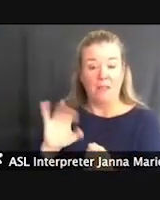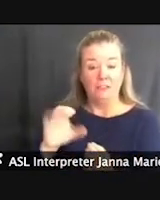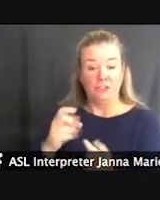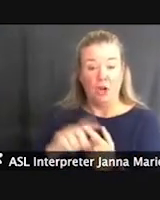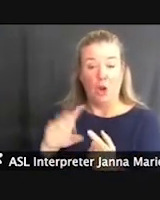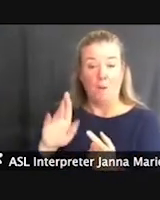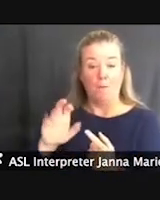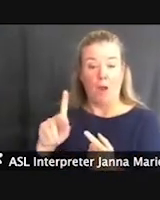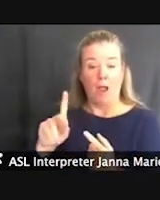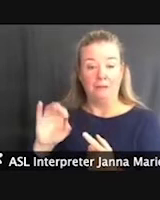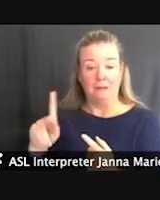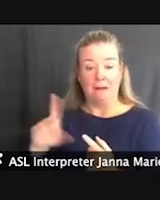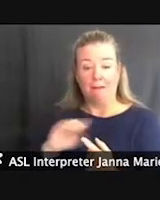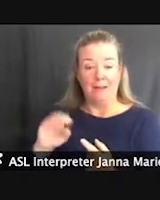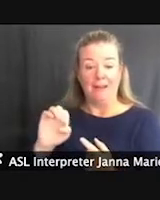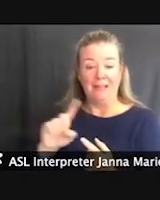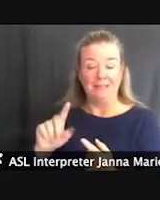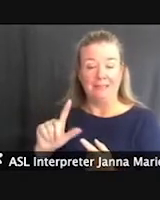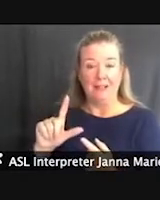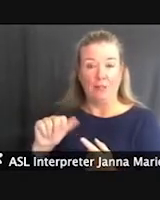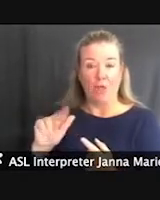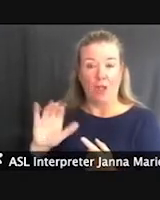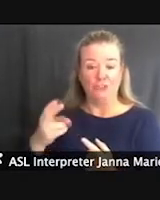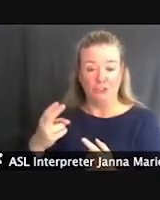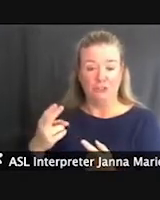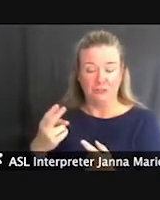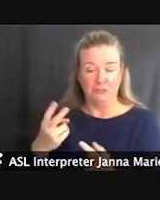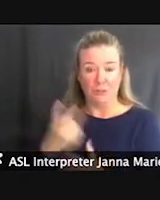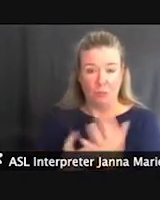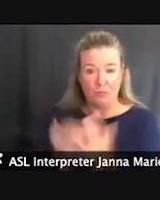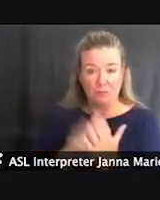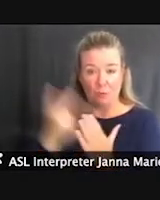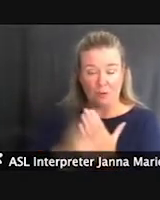And partnerships have really been formed to make this program successful, including training